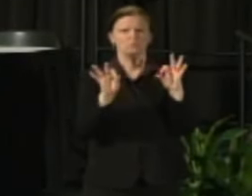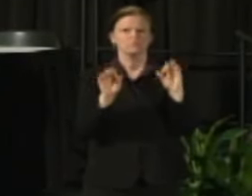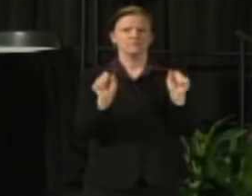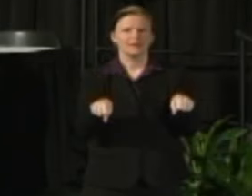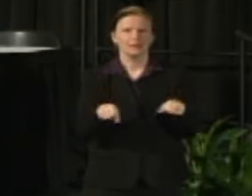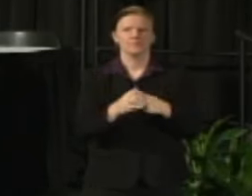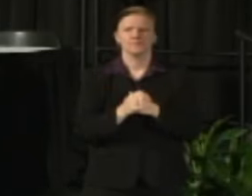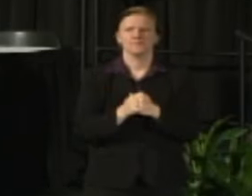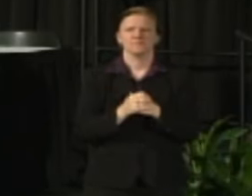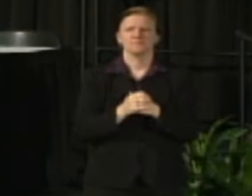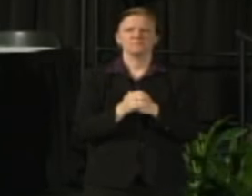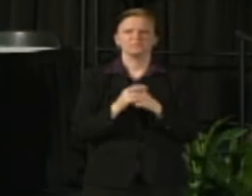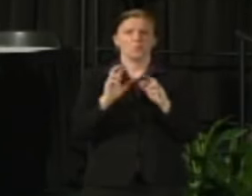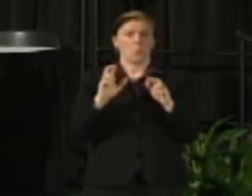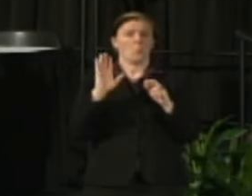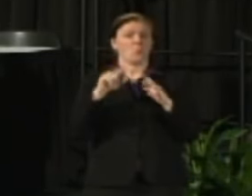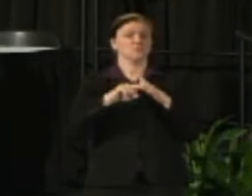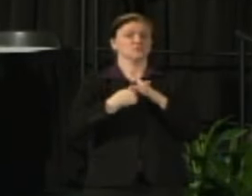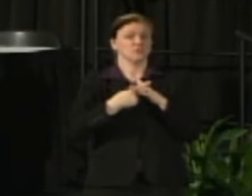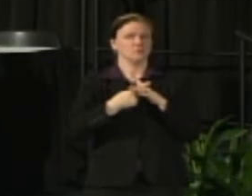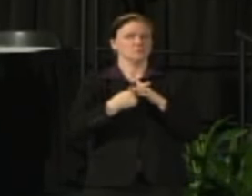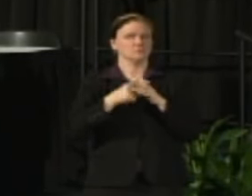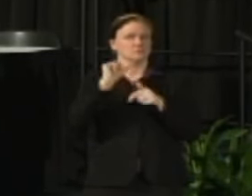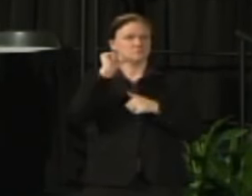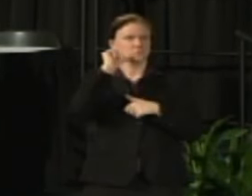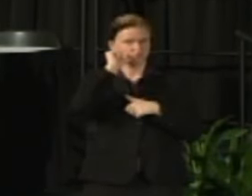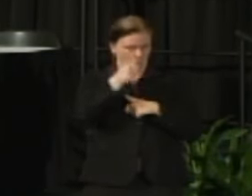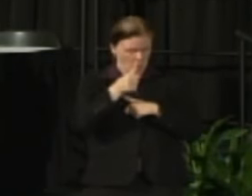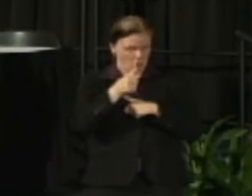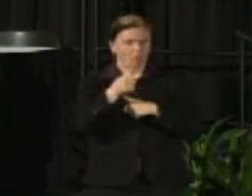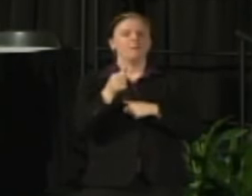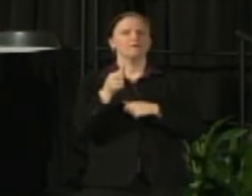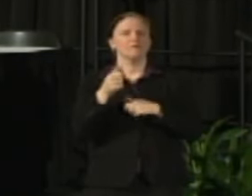So look for that beginning tomorrow and again we welcome all of your input at the very,